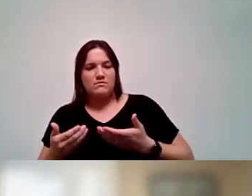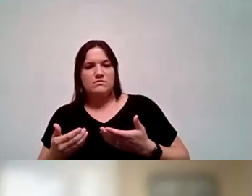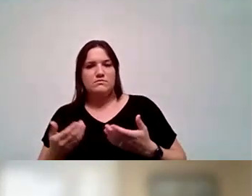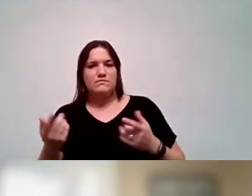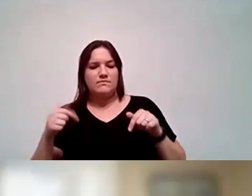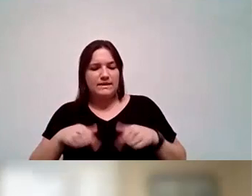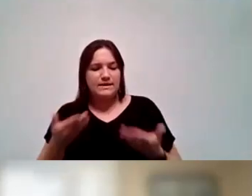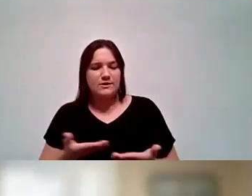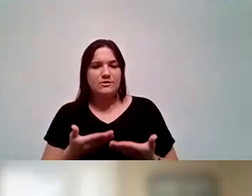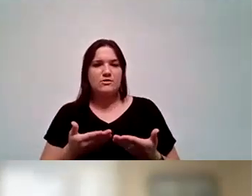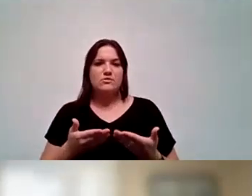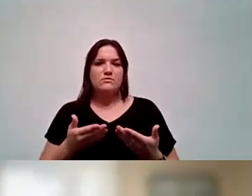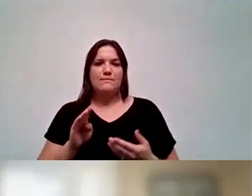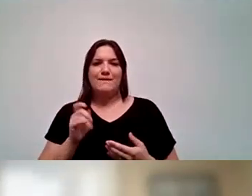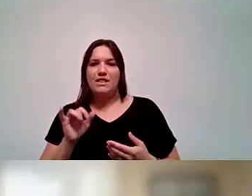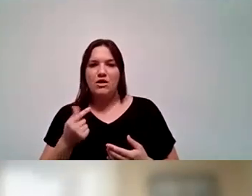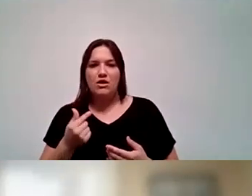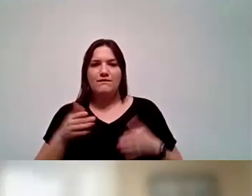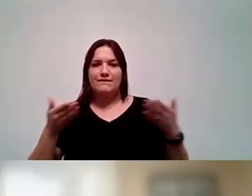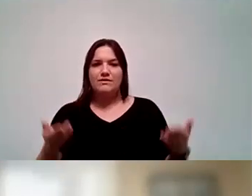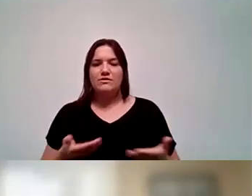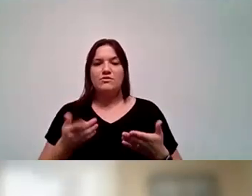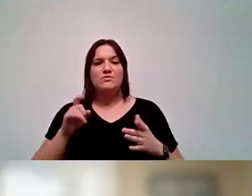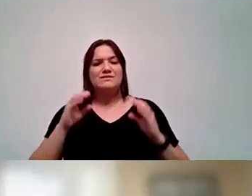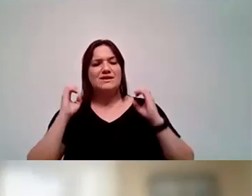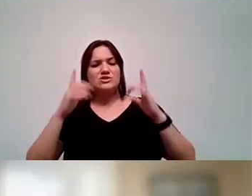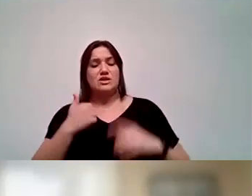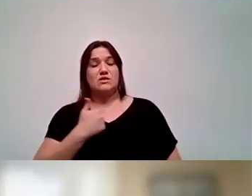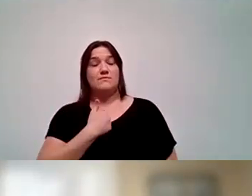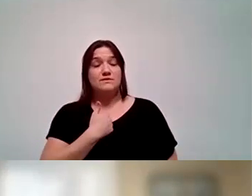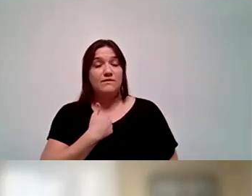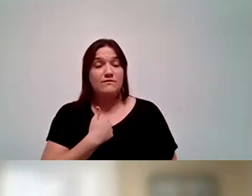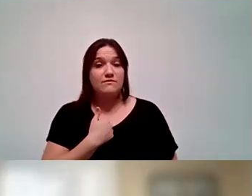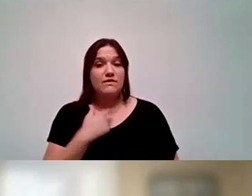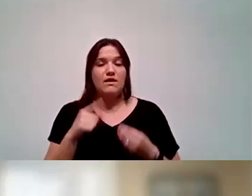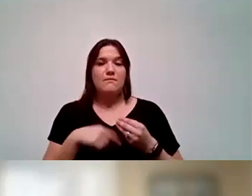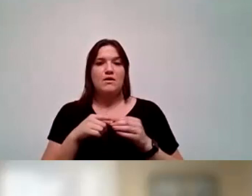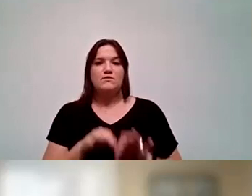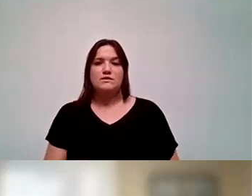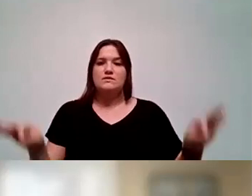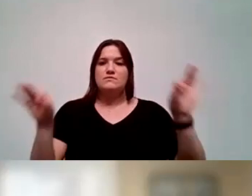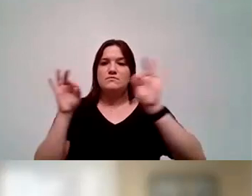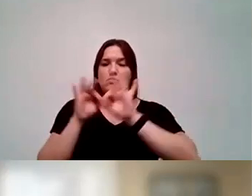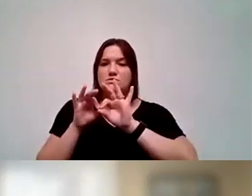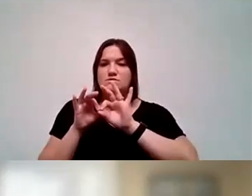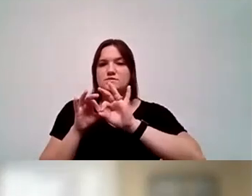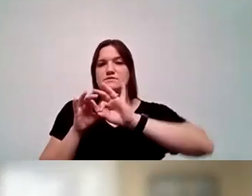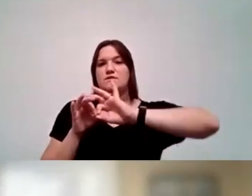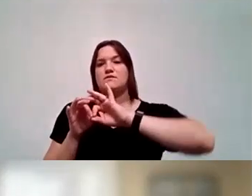That means we need to educate ourselves about the importance of not only